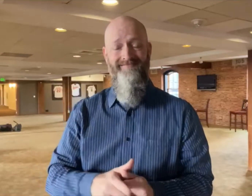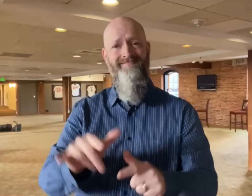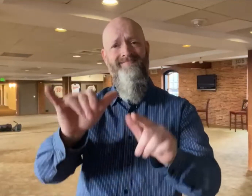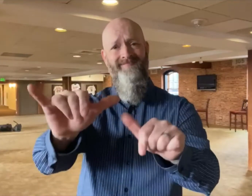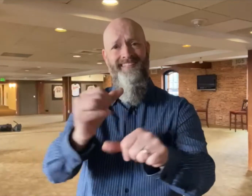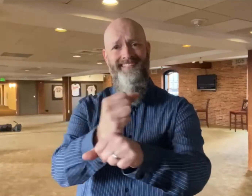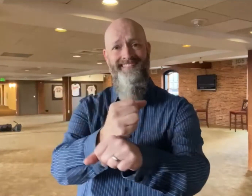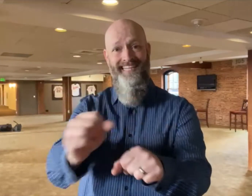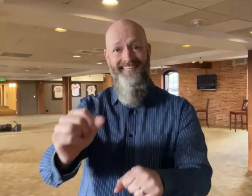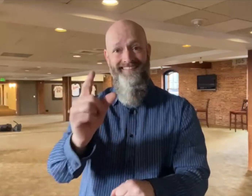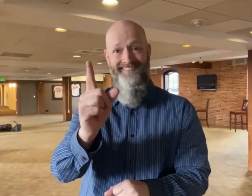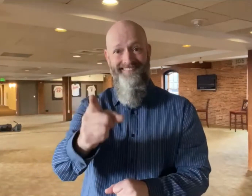Please be safe and take care of yourselves.